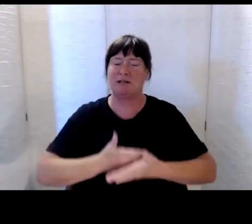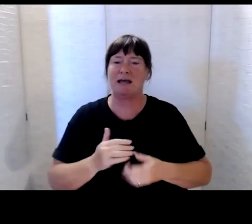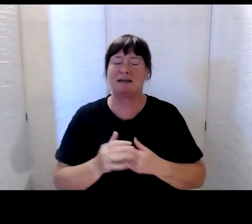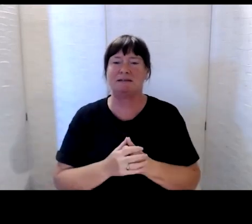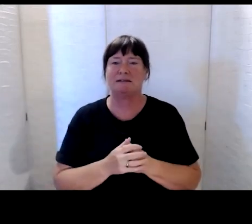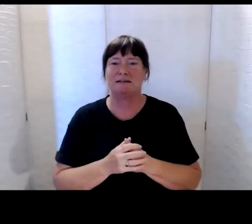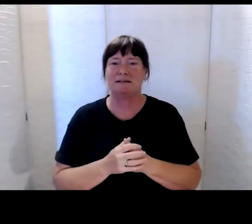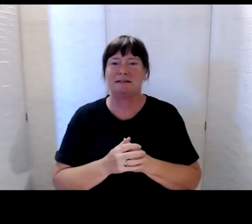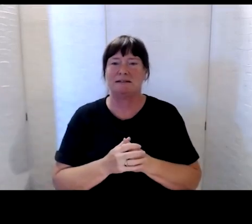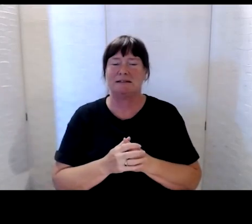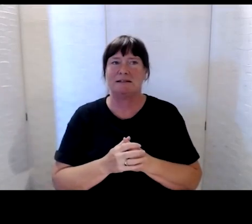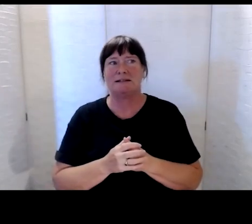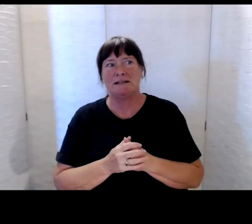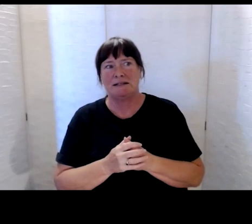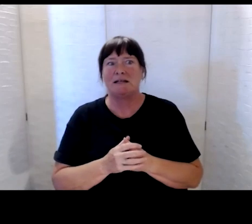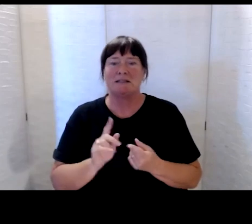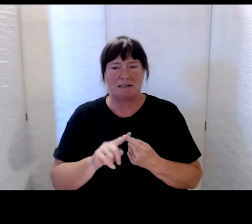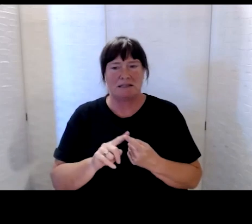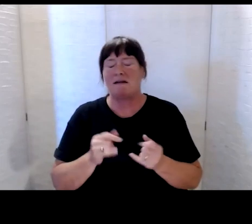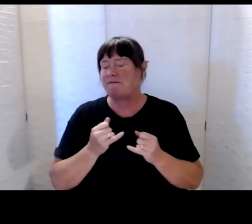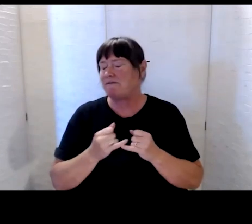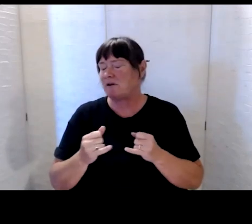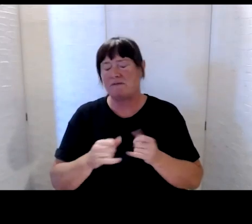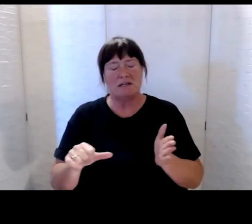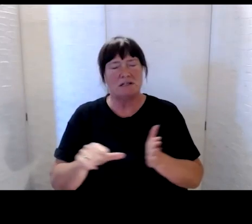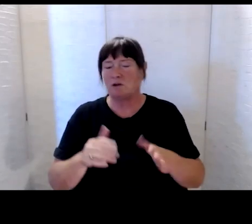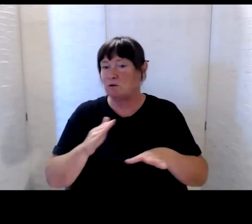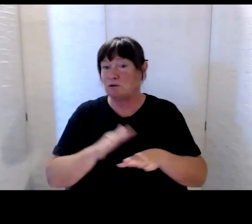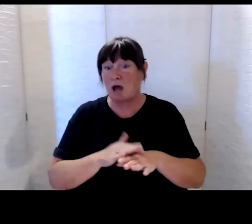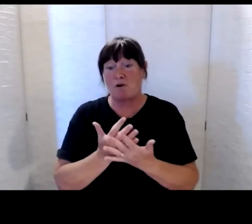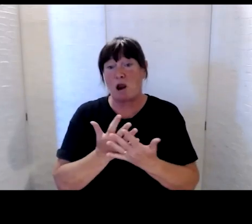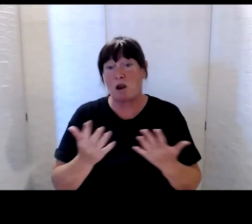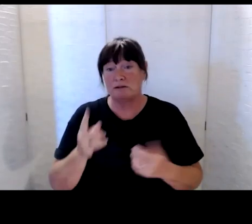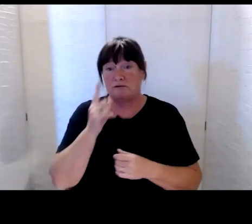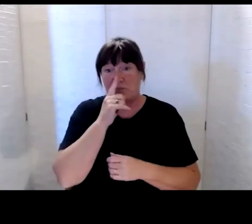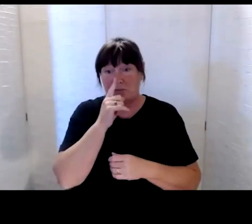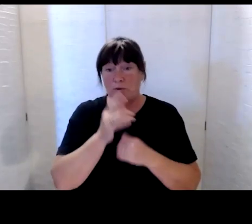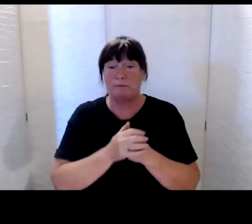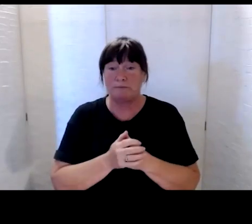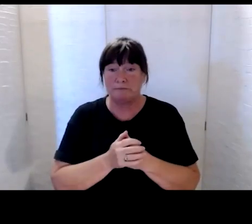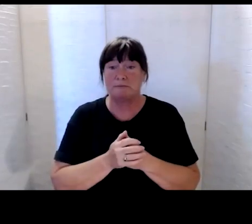for what is still an incredibly difficult time for many in our communities that have been impacted